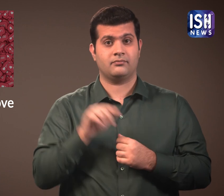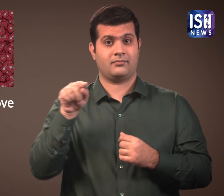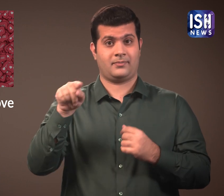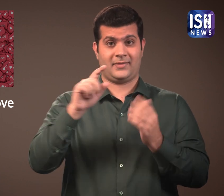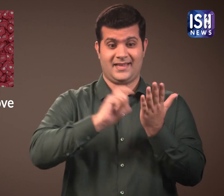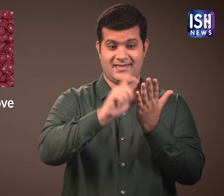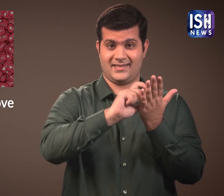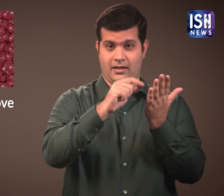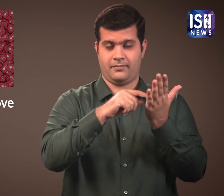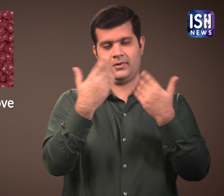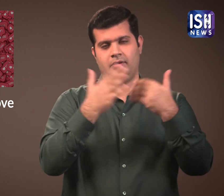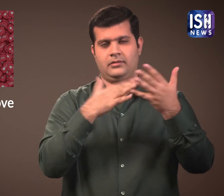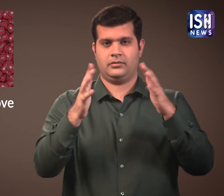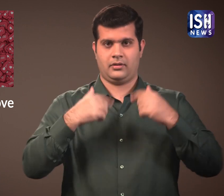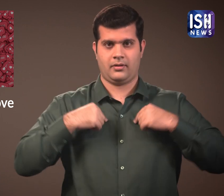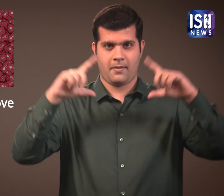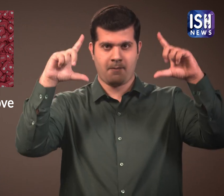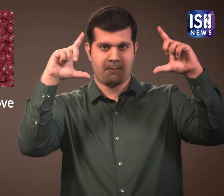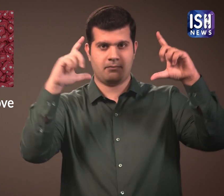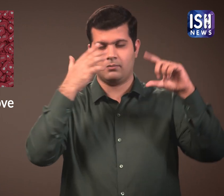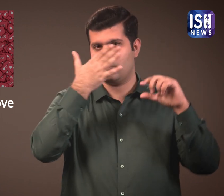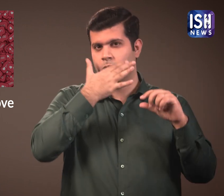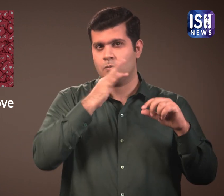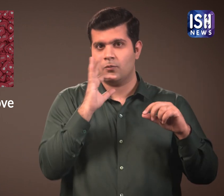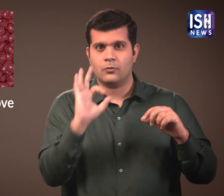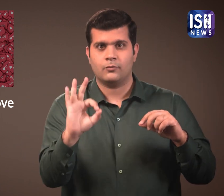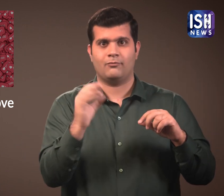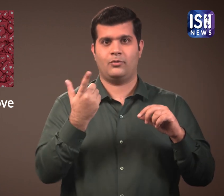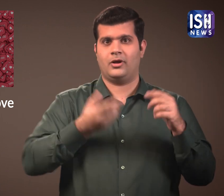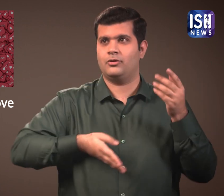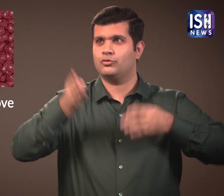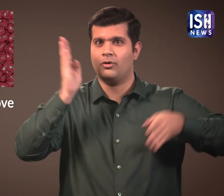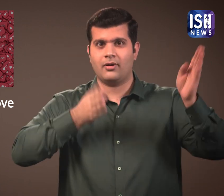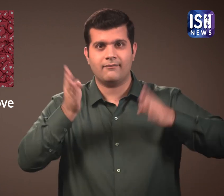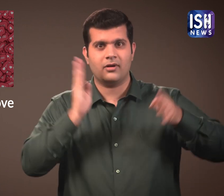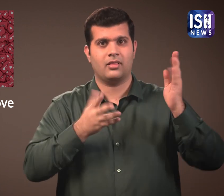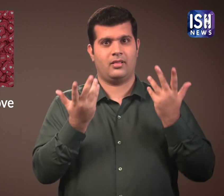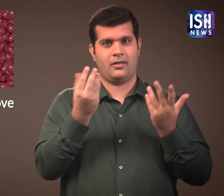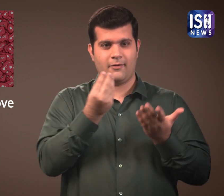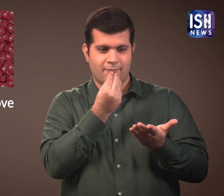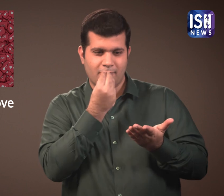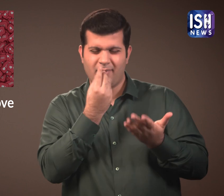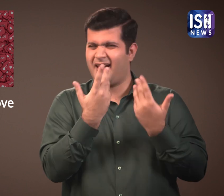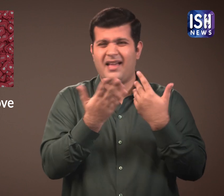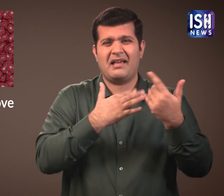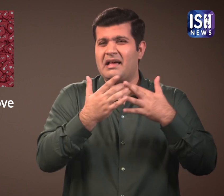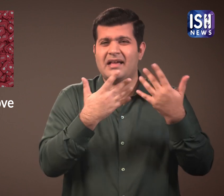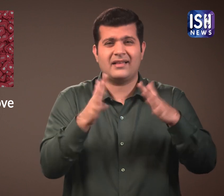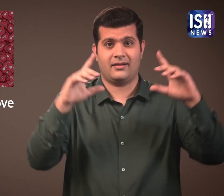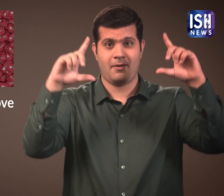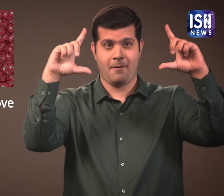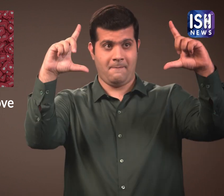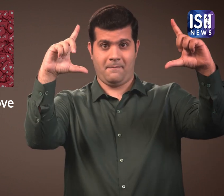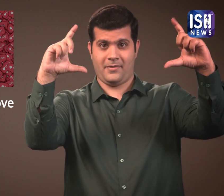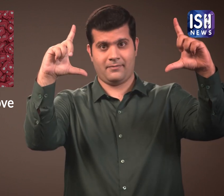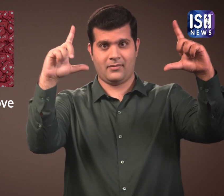For example when you upload beautiful pictures on Instagram of your travels, food, etc